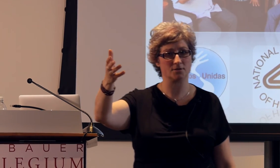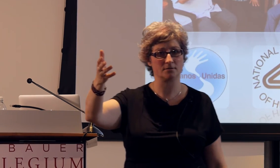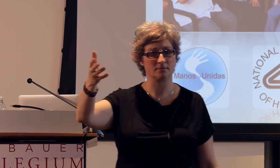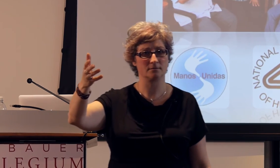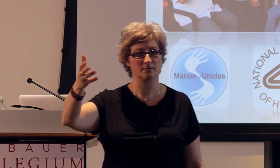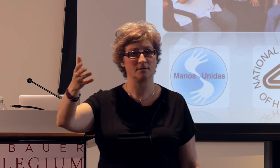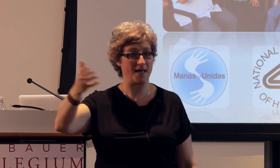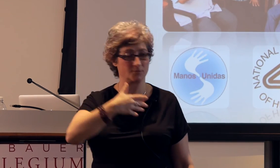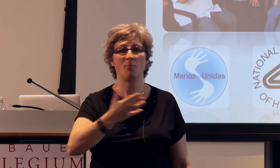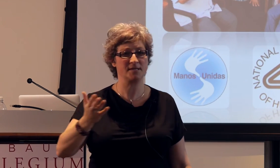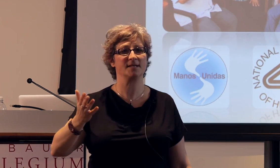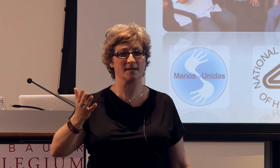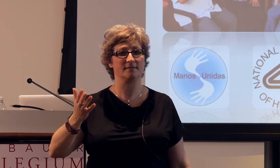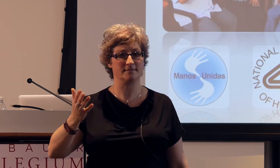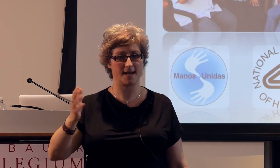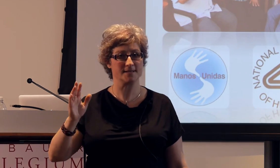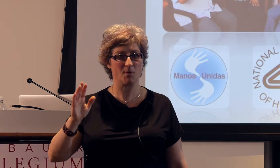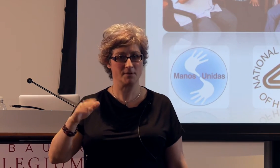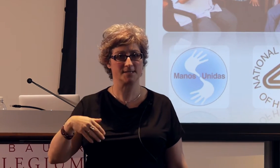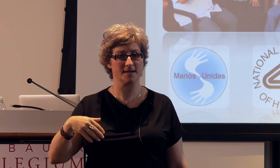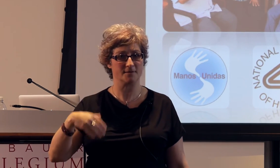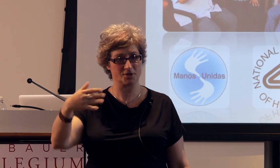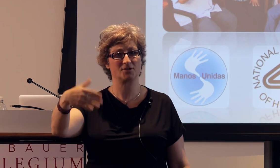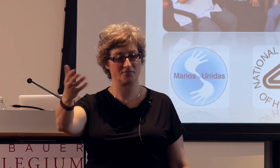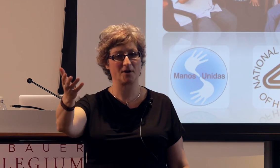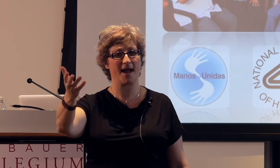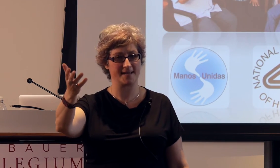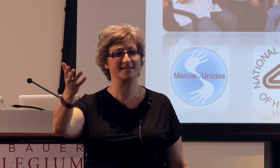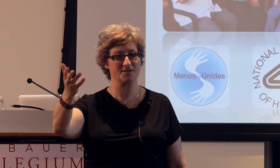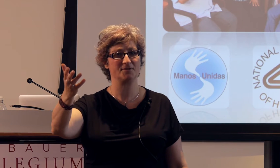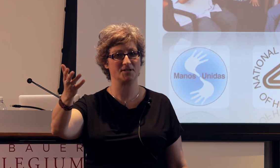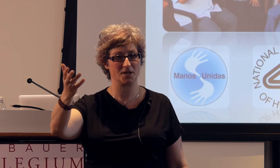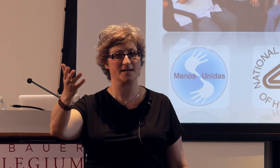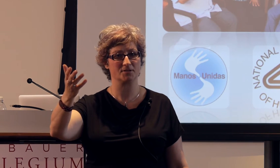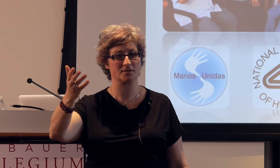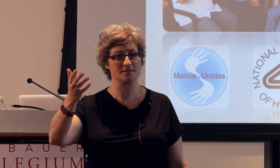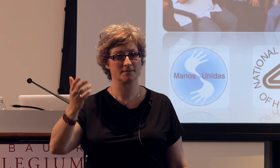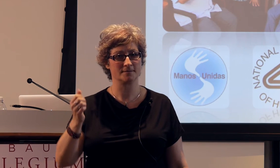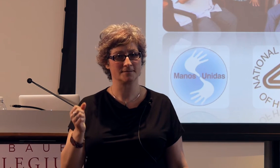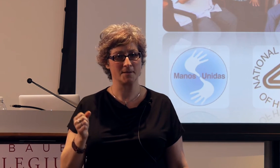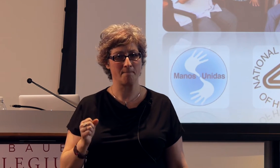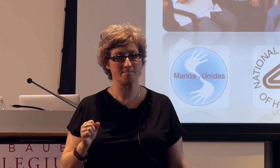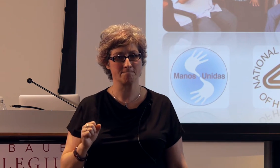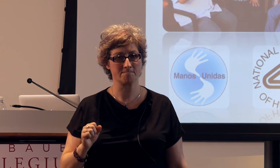that's what we see, that is what we see, the gesture for cat continues to change. [Woman] Right, so that is the reason why we have